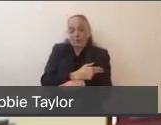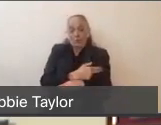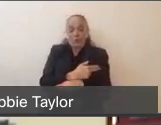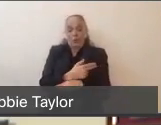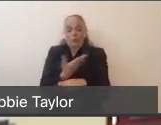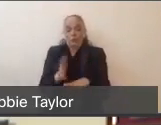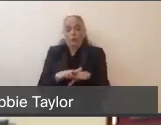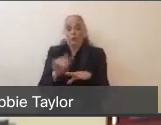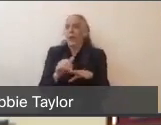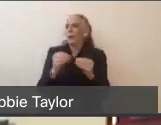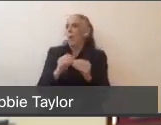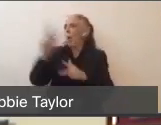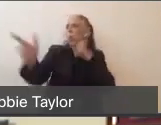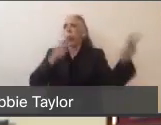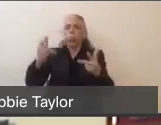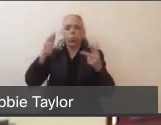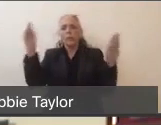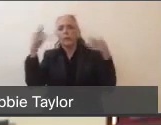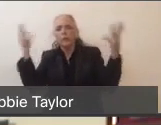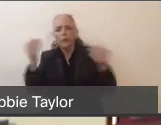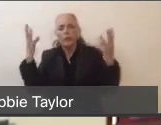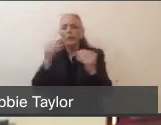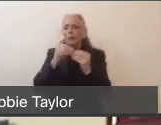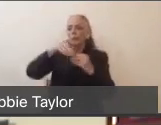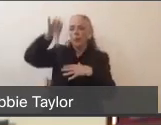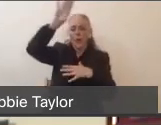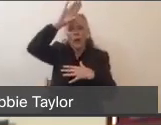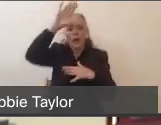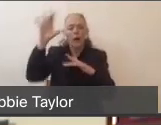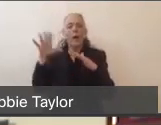responding to incidents; there's your in-hospital surge; and then there's surge